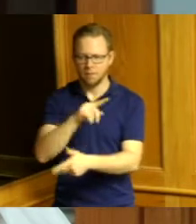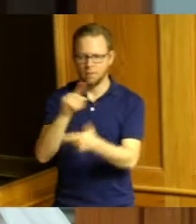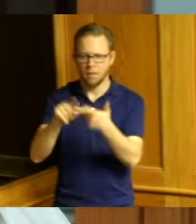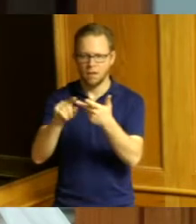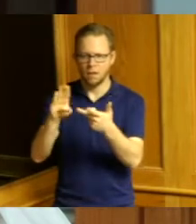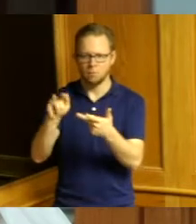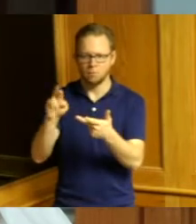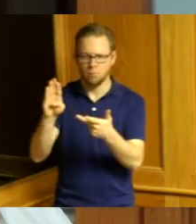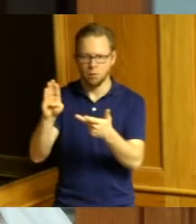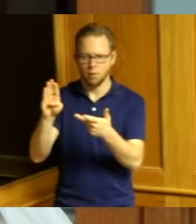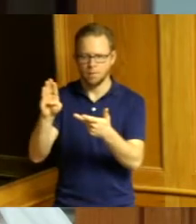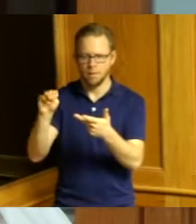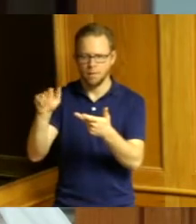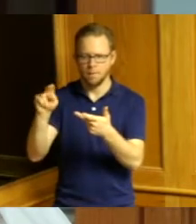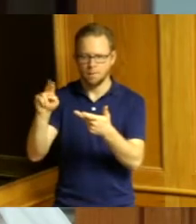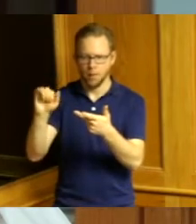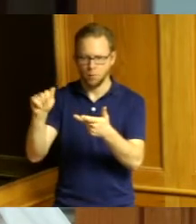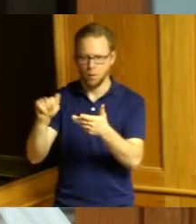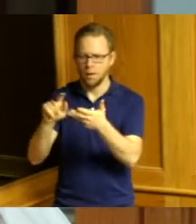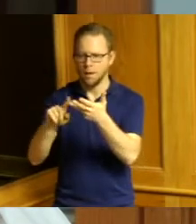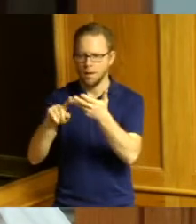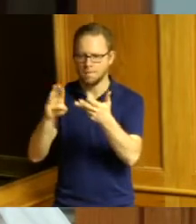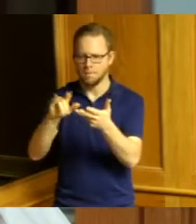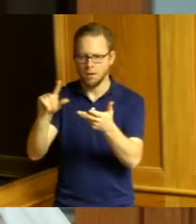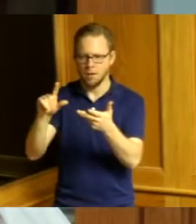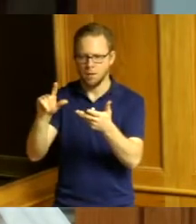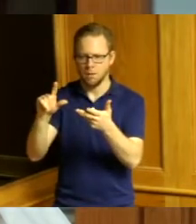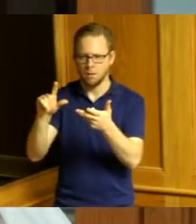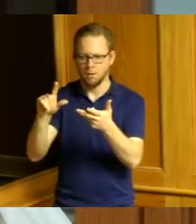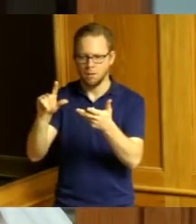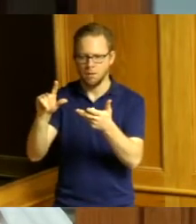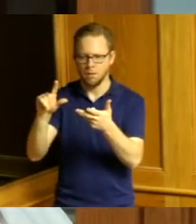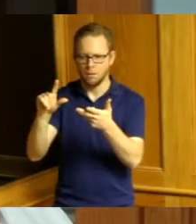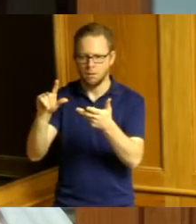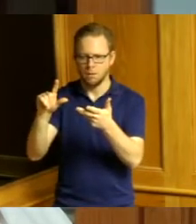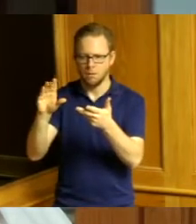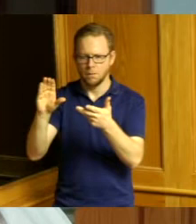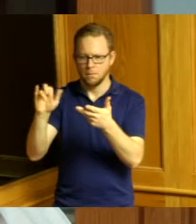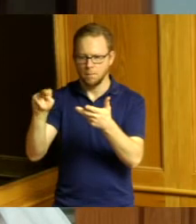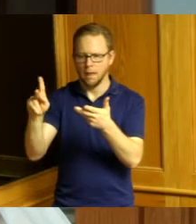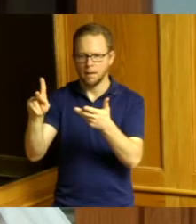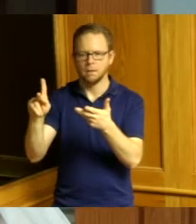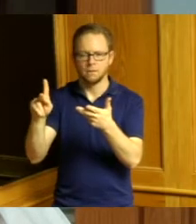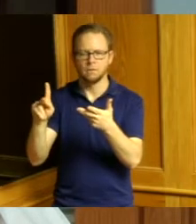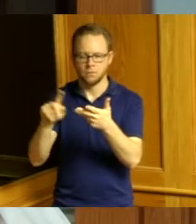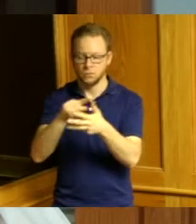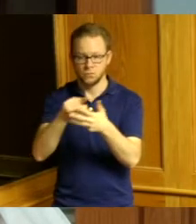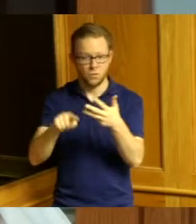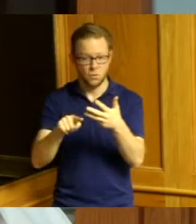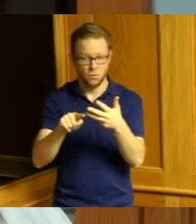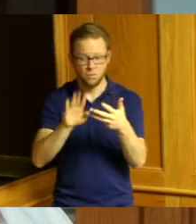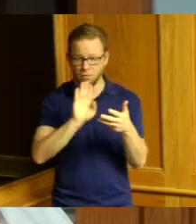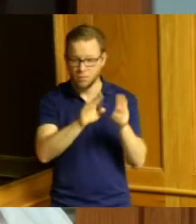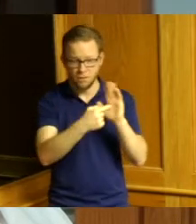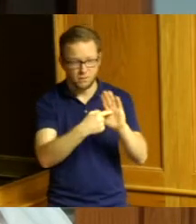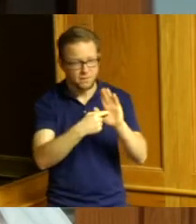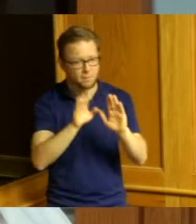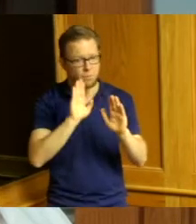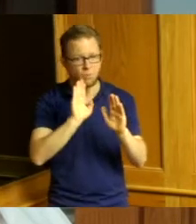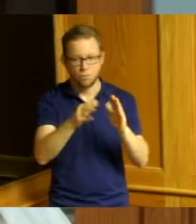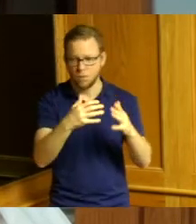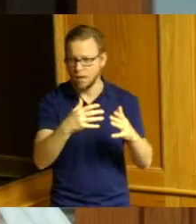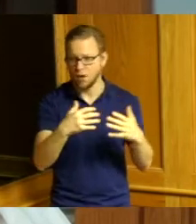Bill Beck I'm here today because of their example and their courage and their representation and so